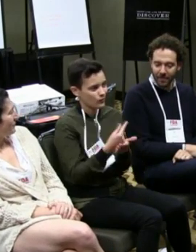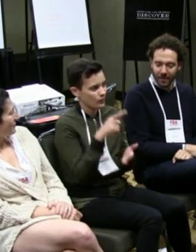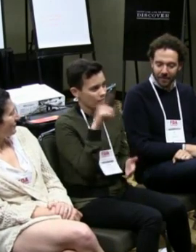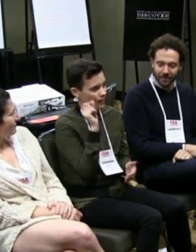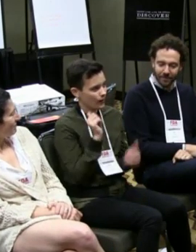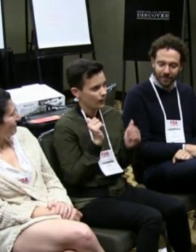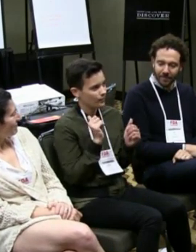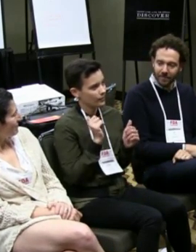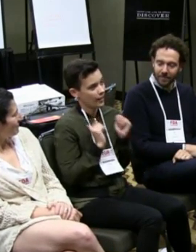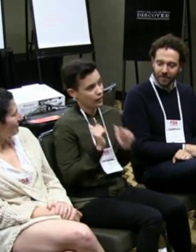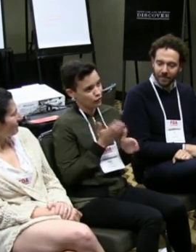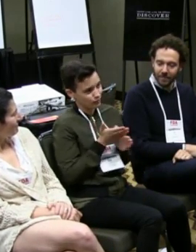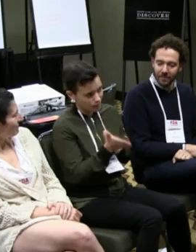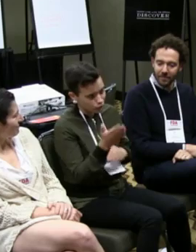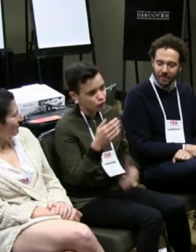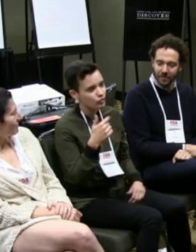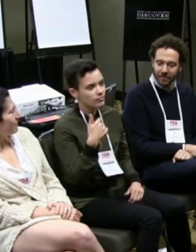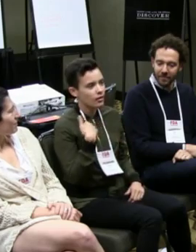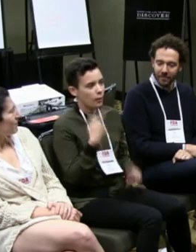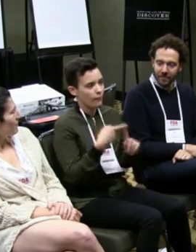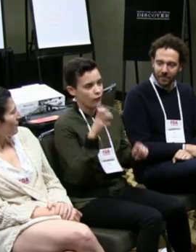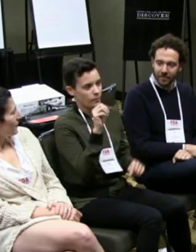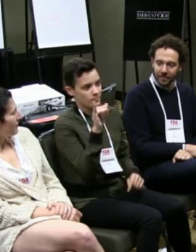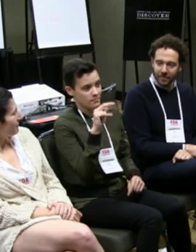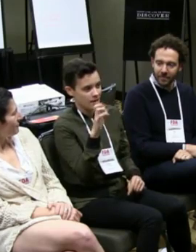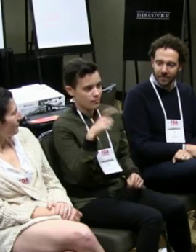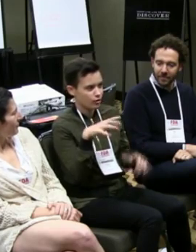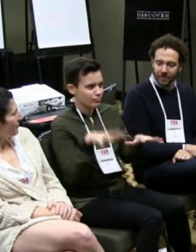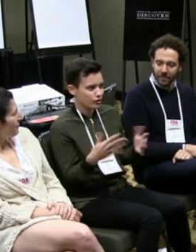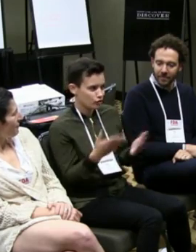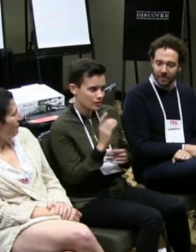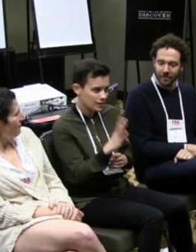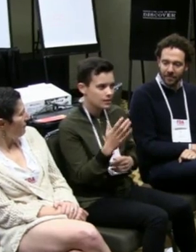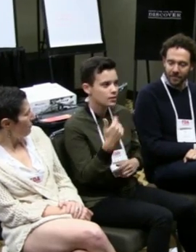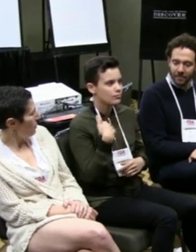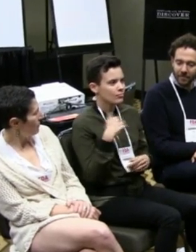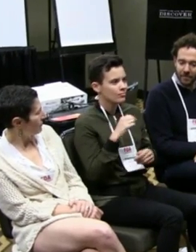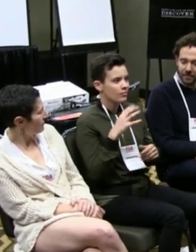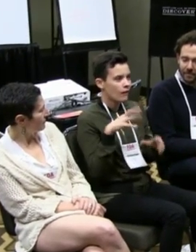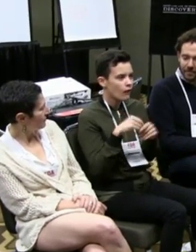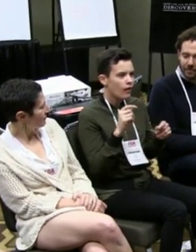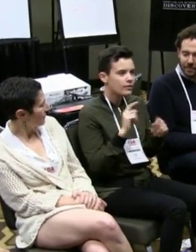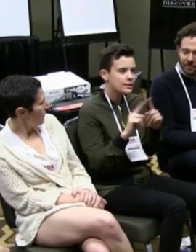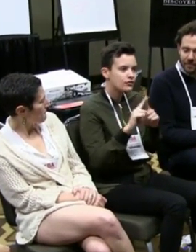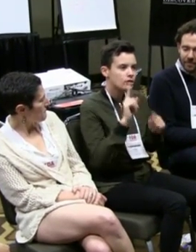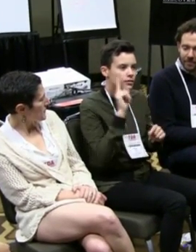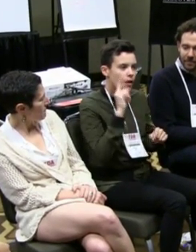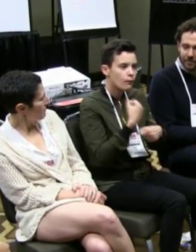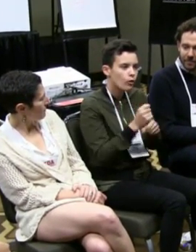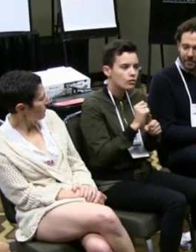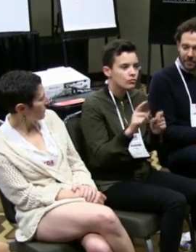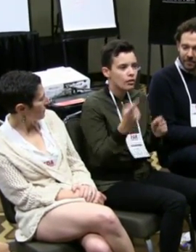(translator) My name is Calla. I just graduated from Gaulladet University as a theater major. I'm from Maine but I've been settled here in D.C. involved